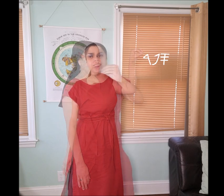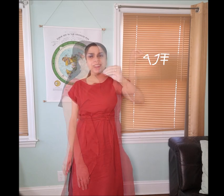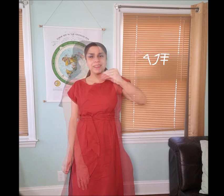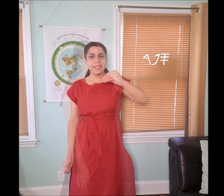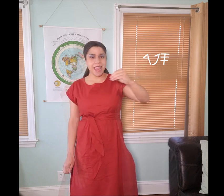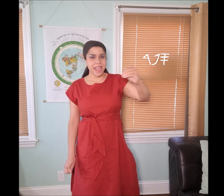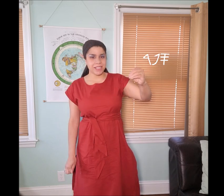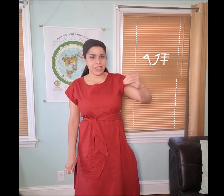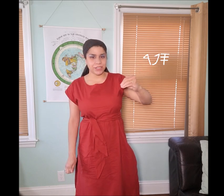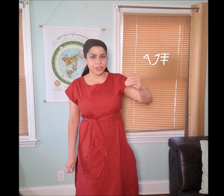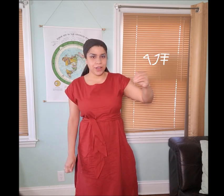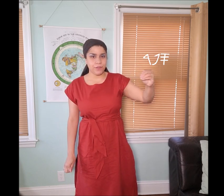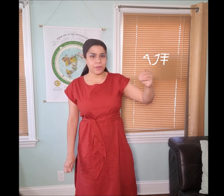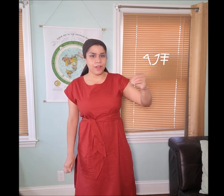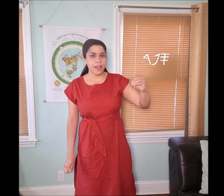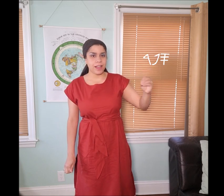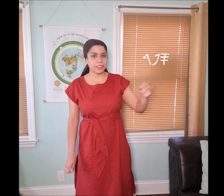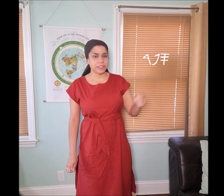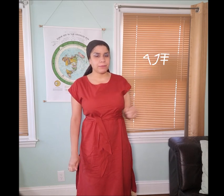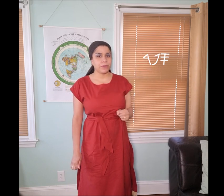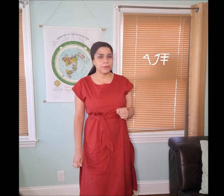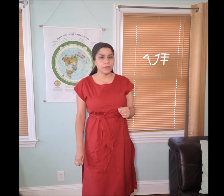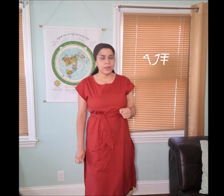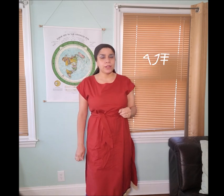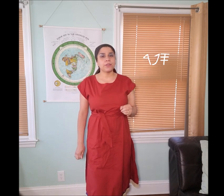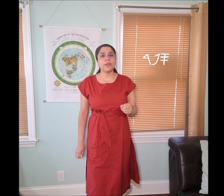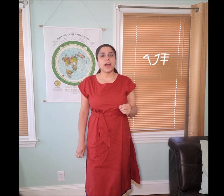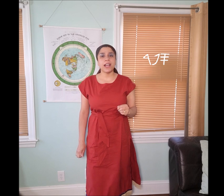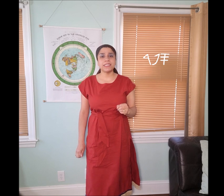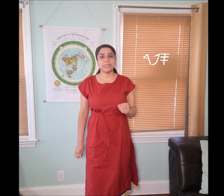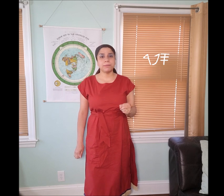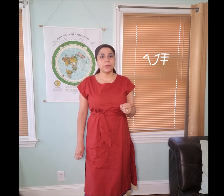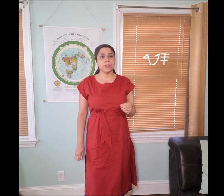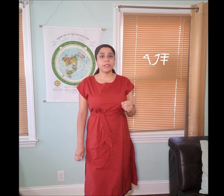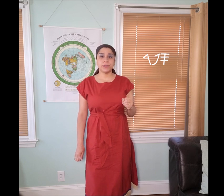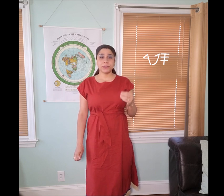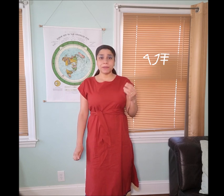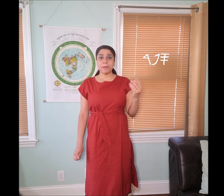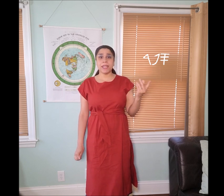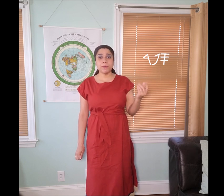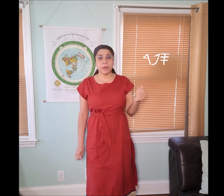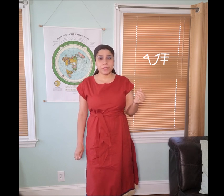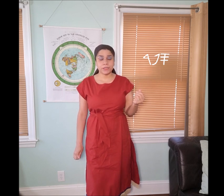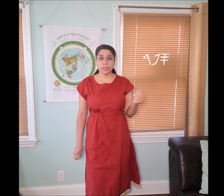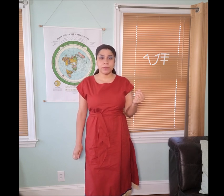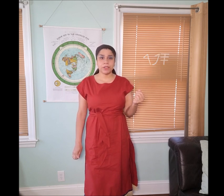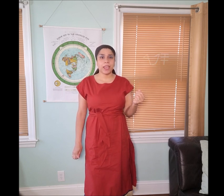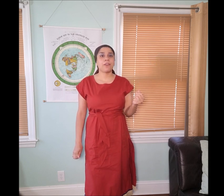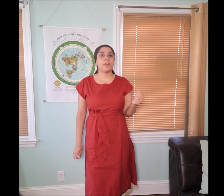This is the hand gesture of the "𐤓 ra'ash" symbol is used in many words to communicate